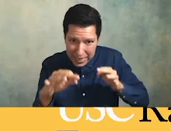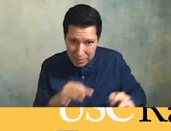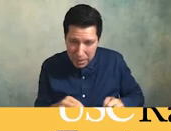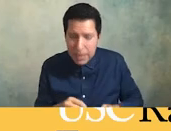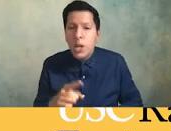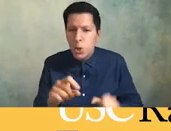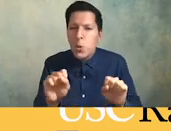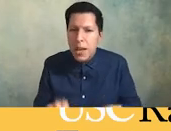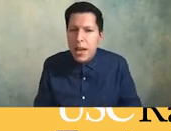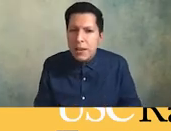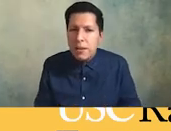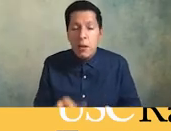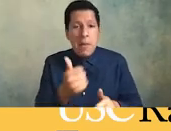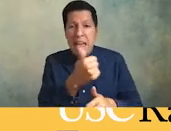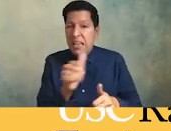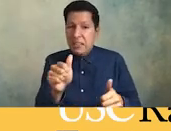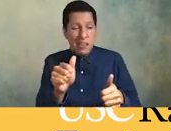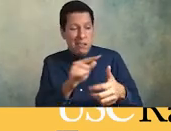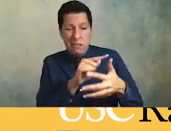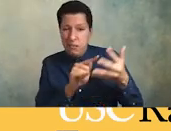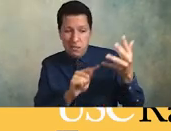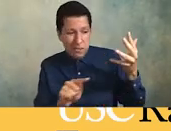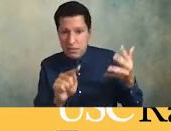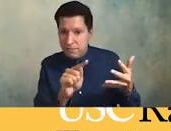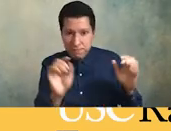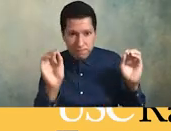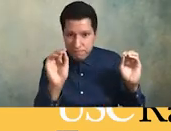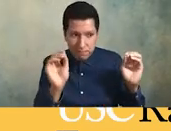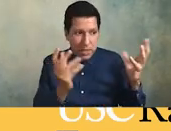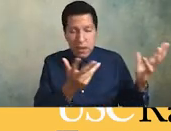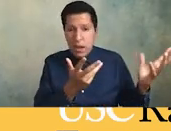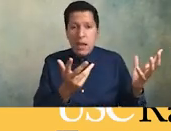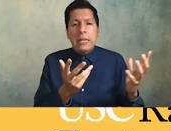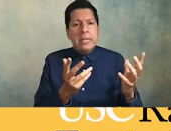but anything short of that i think you're going to end up like so many other colleges and